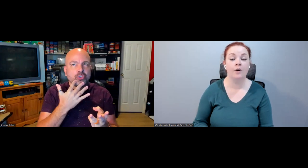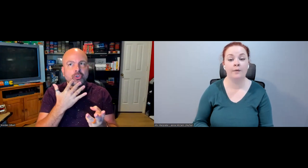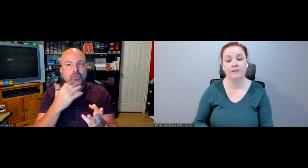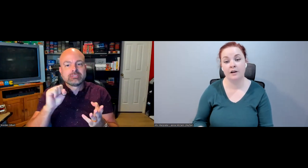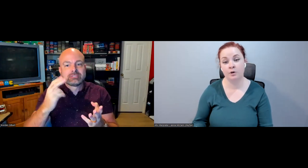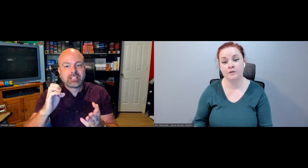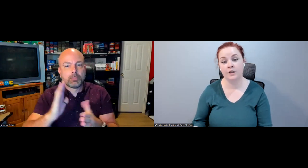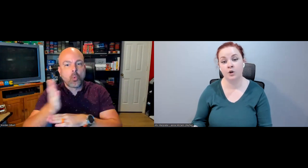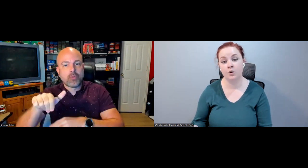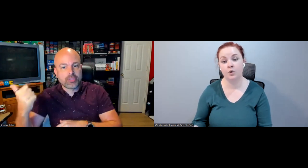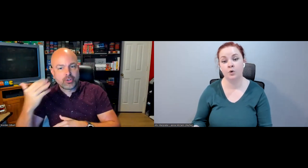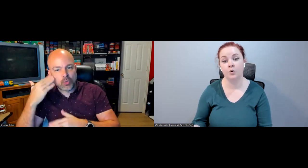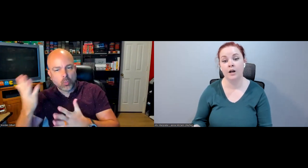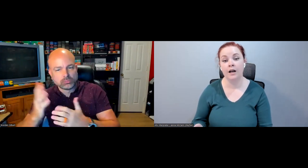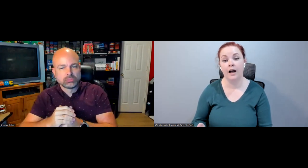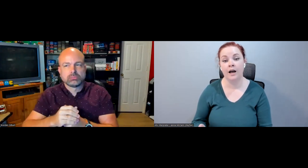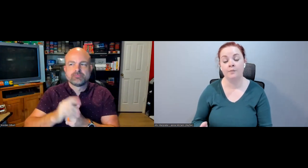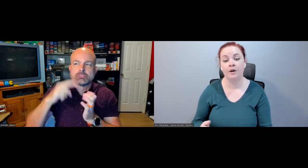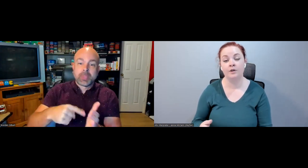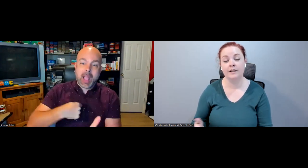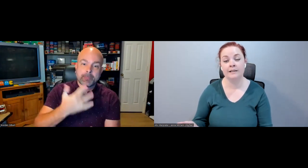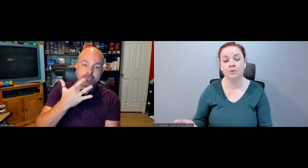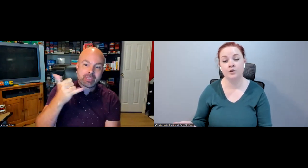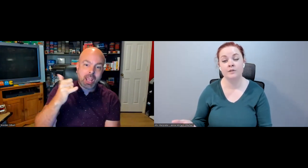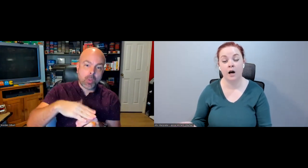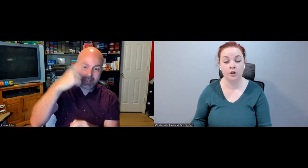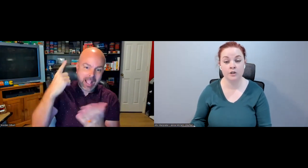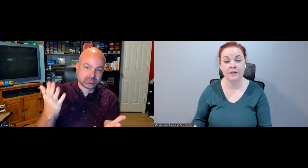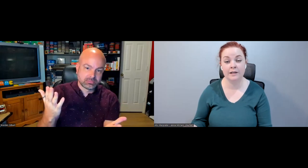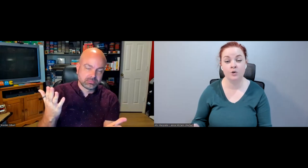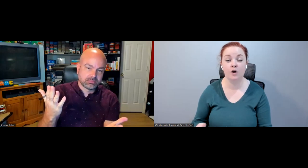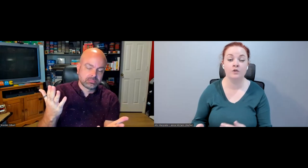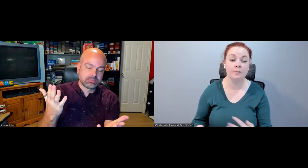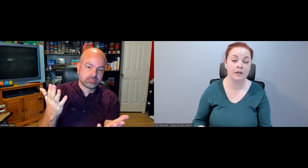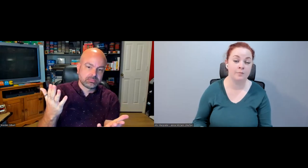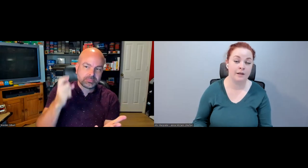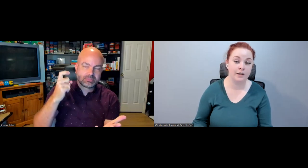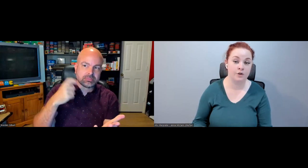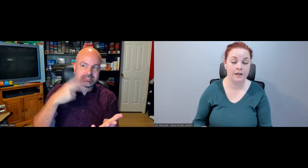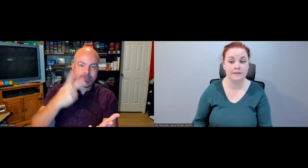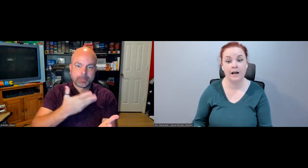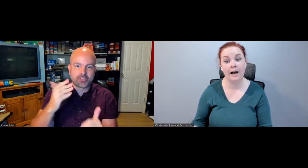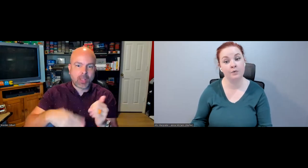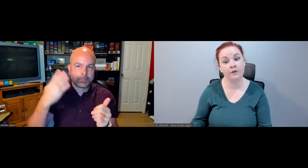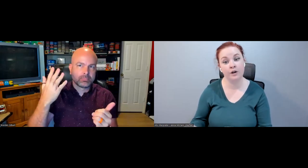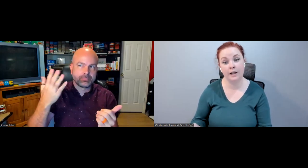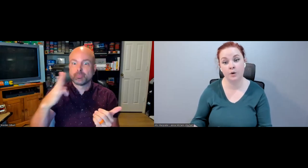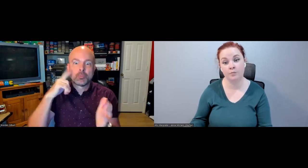You may have a Deaf person who needs reduced colors because they are overstimulated by the other things. I prefer yellow